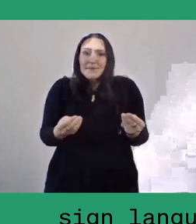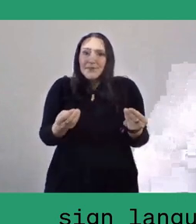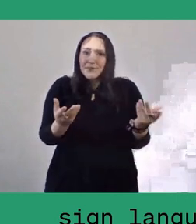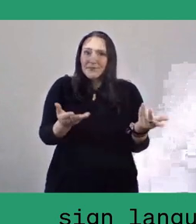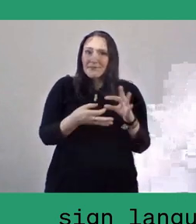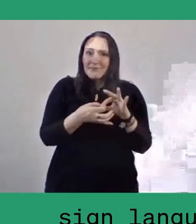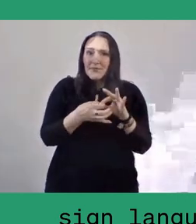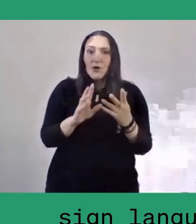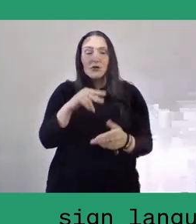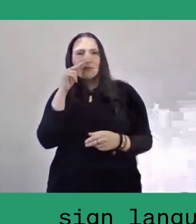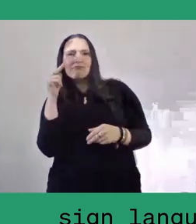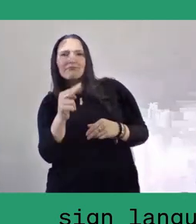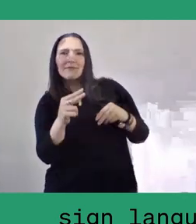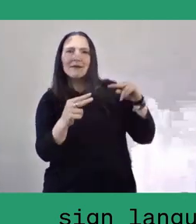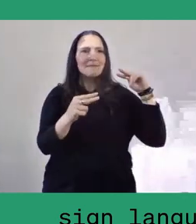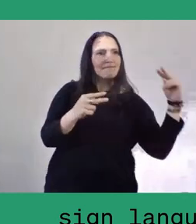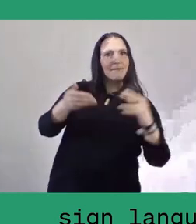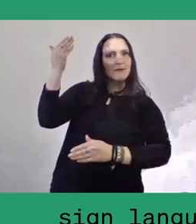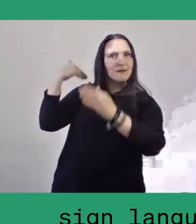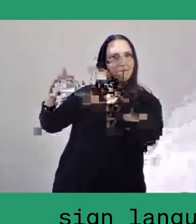to the tender voices of concerned mothers.